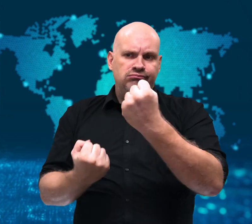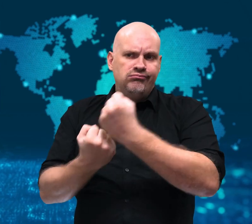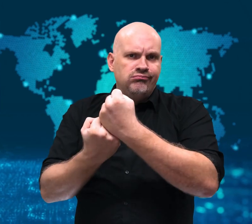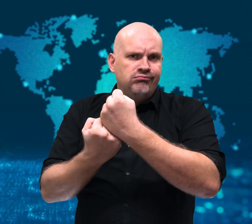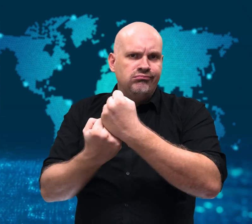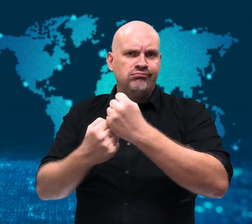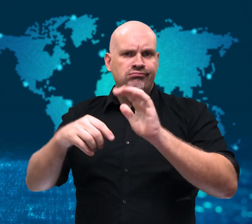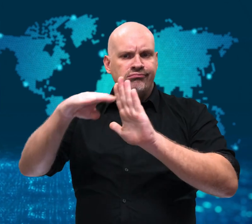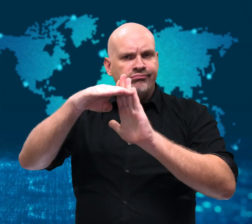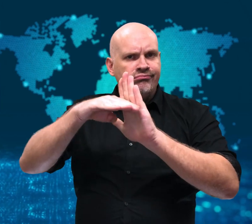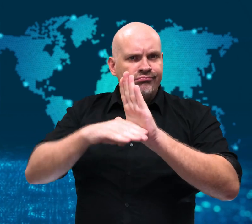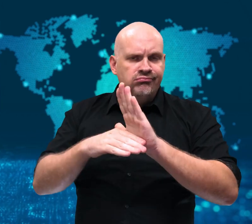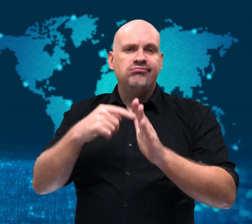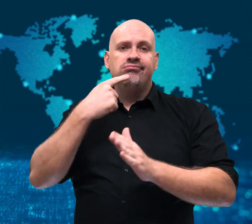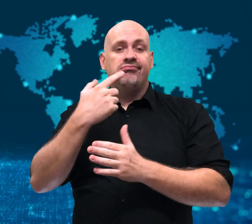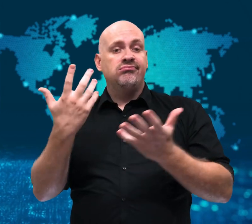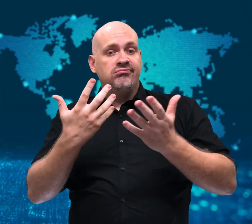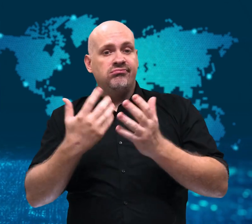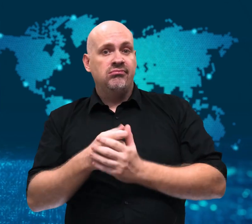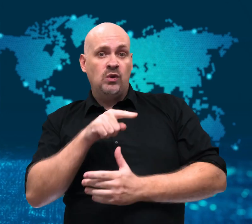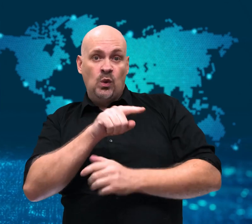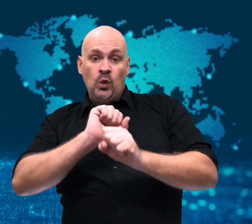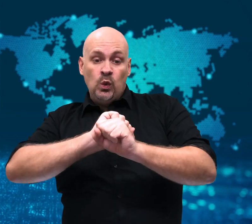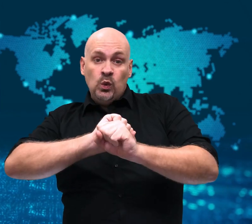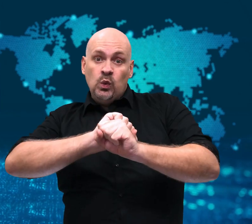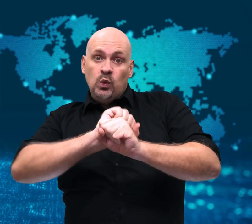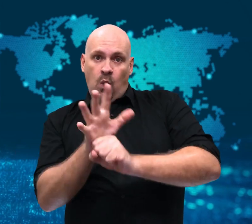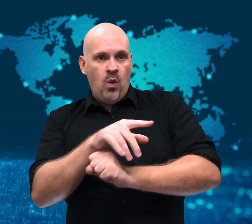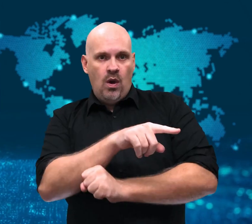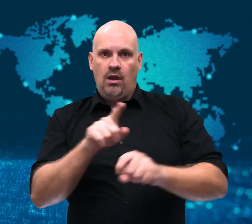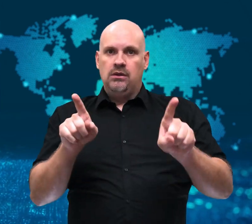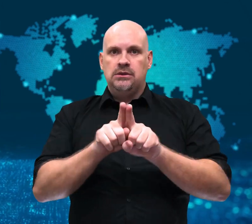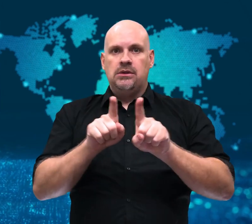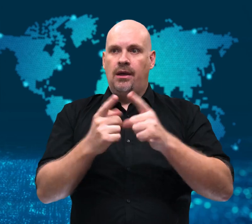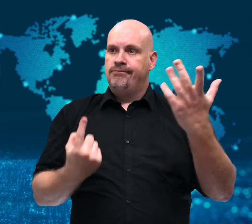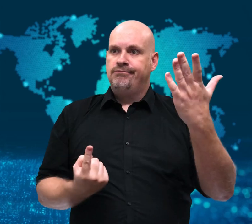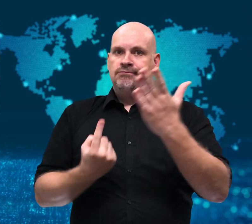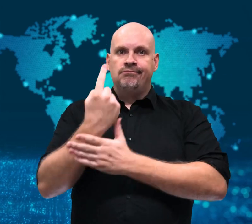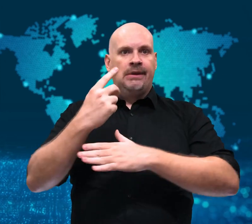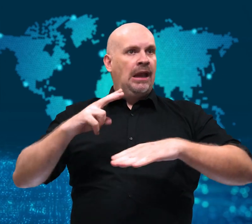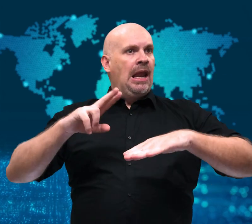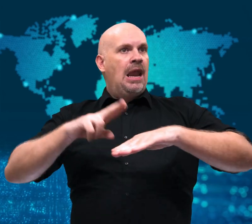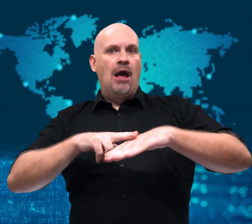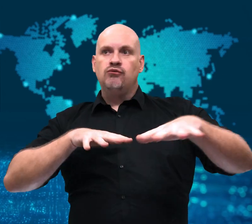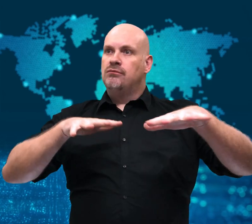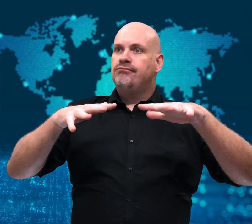The attorneys petitioned the court that COVID-19